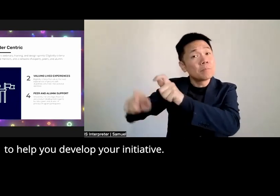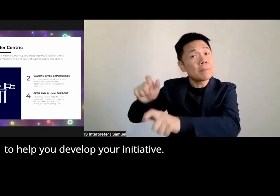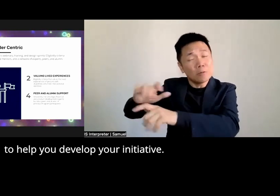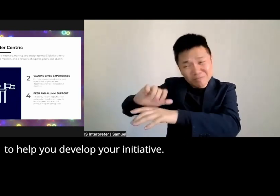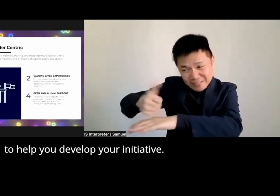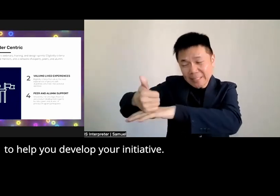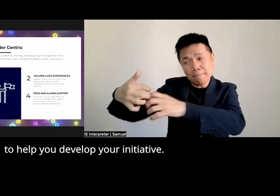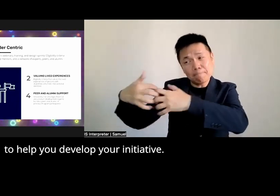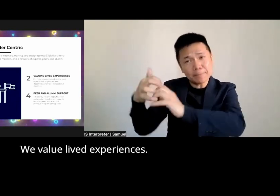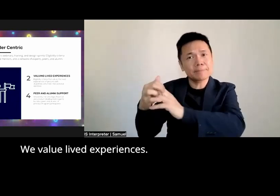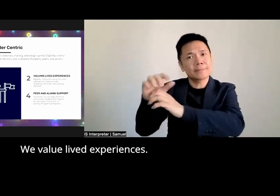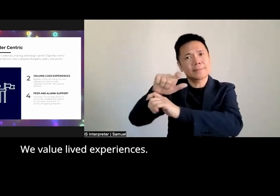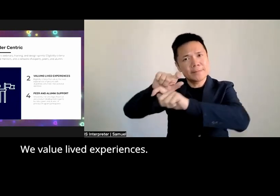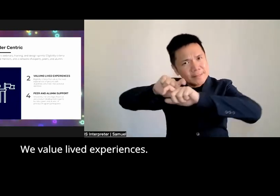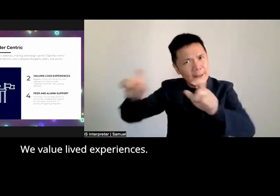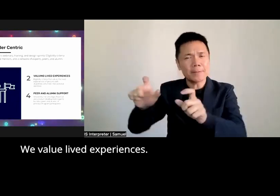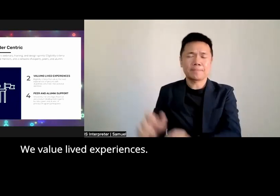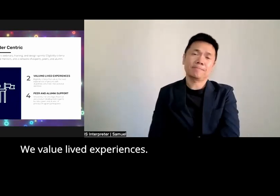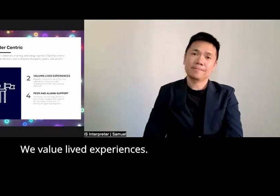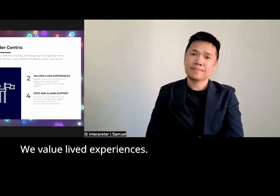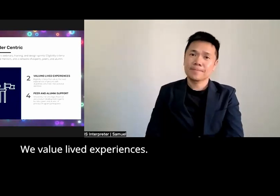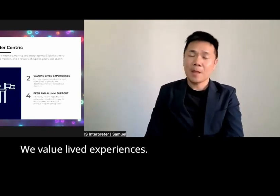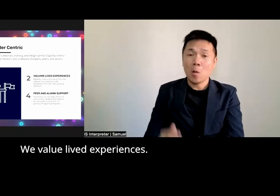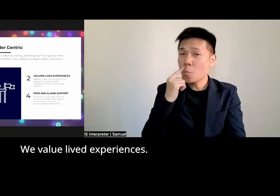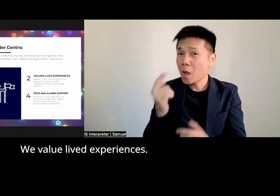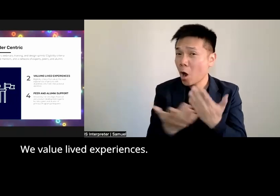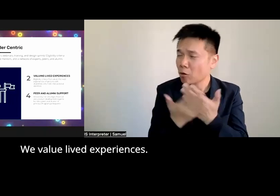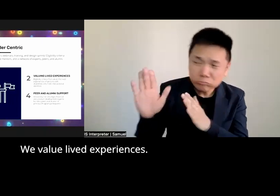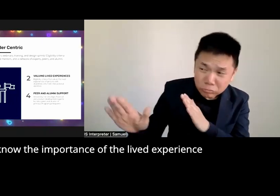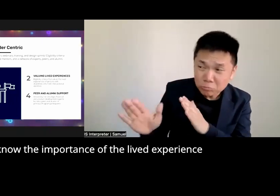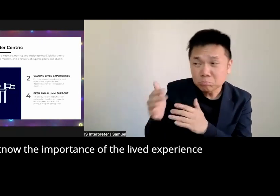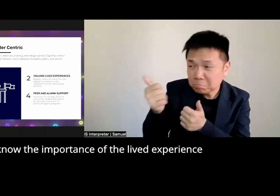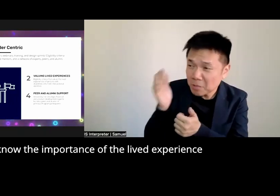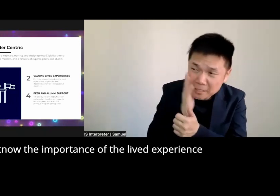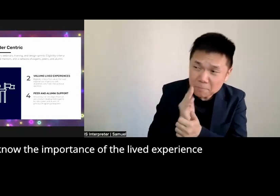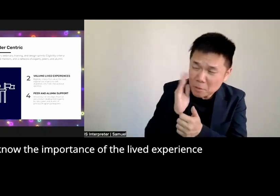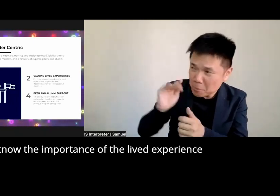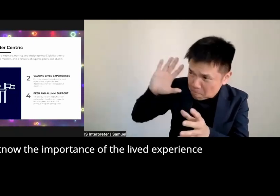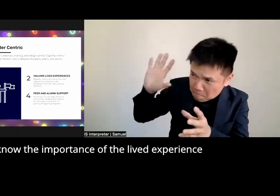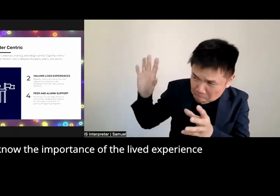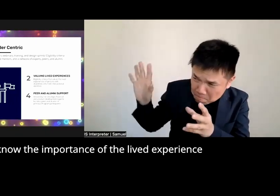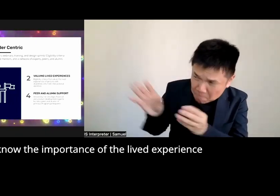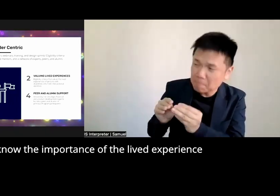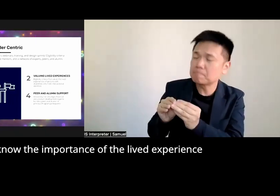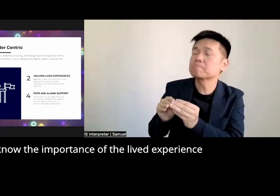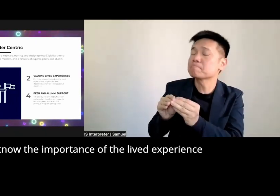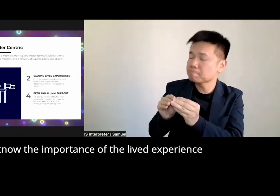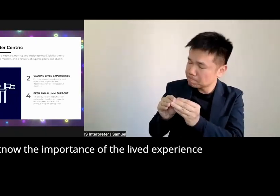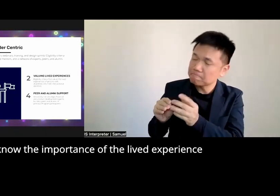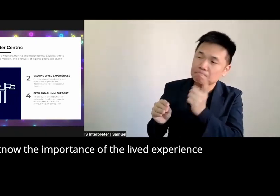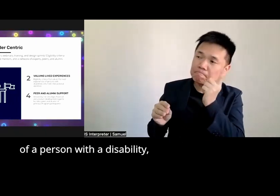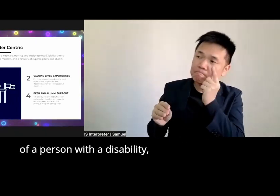your initiative we value lived experiences so we know the importance of the lived experience of a